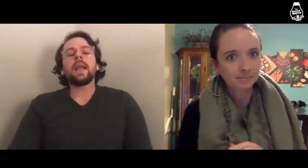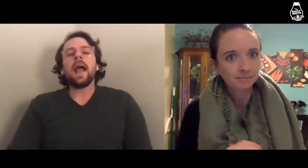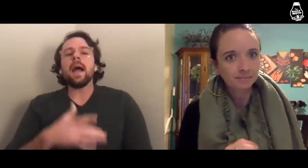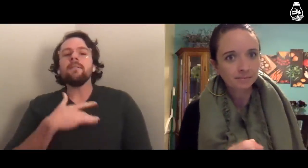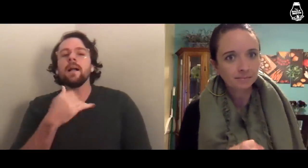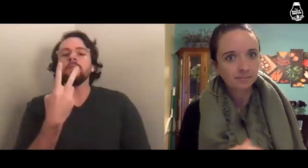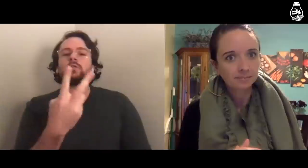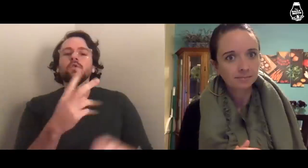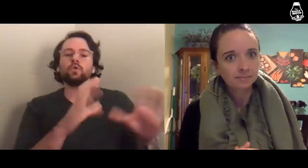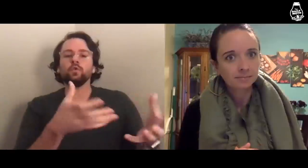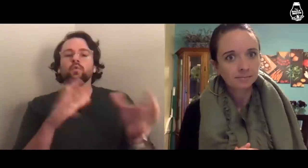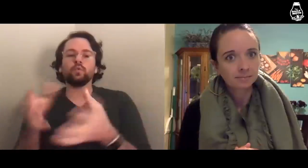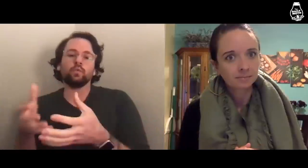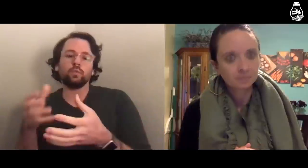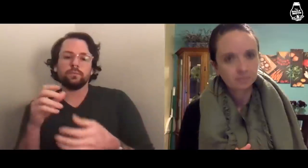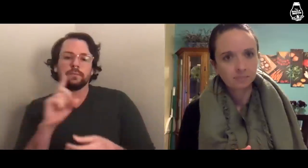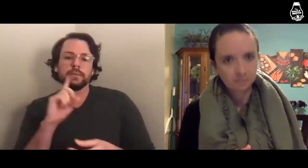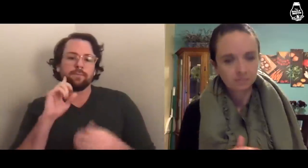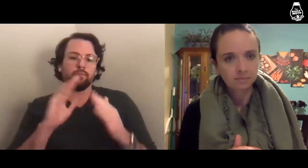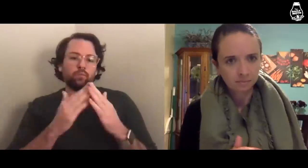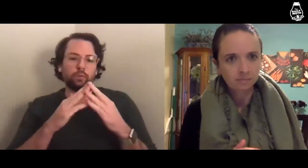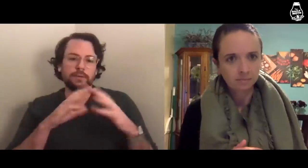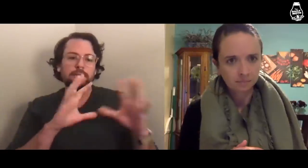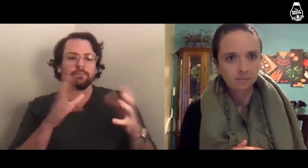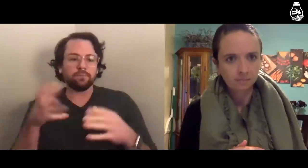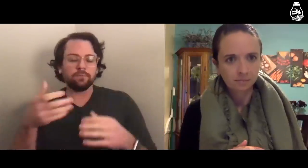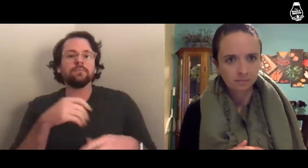I feel like there are two groups in the Deaf community.